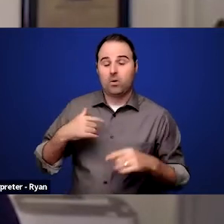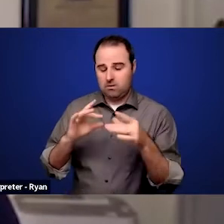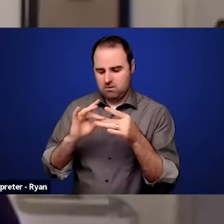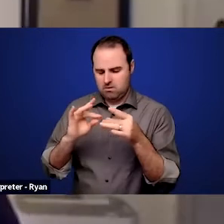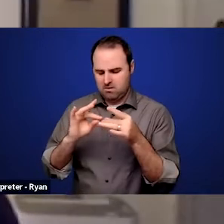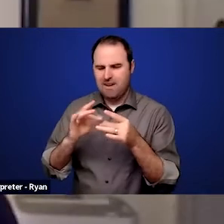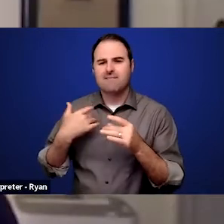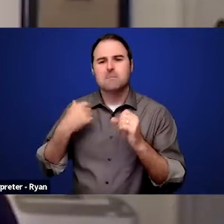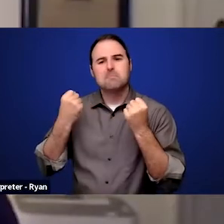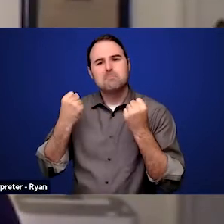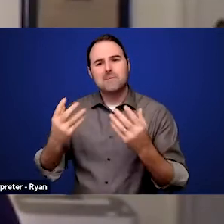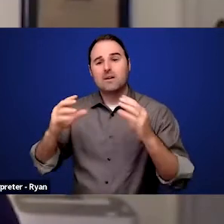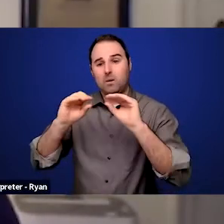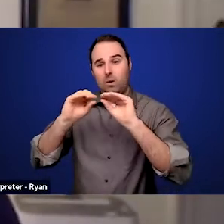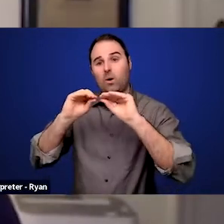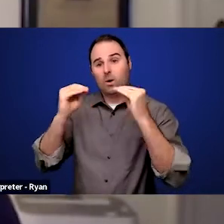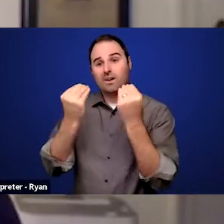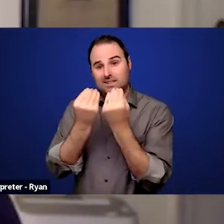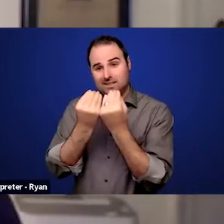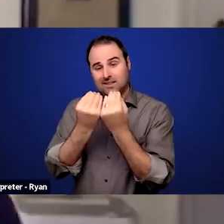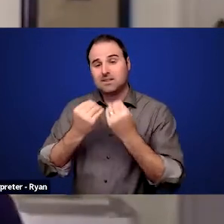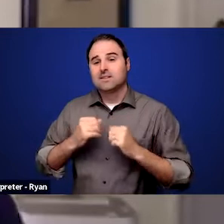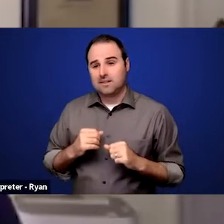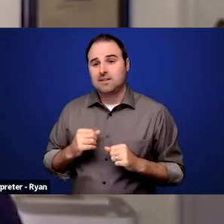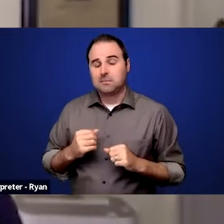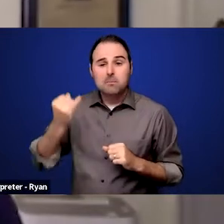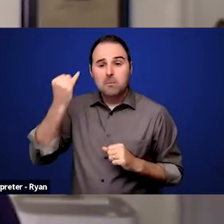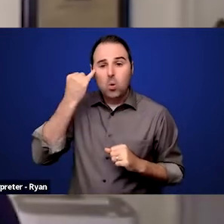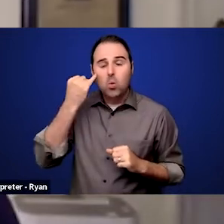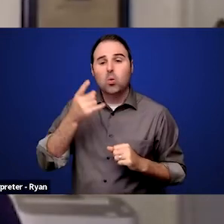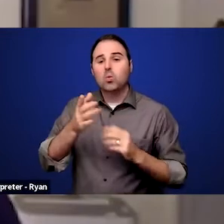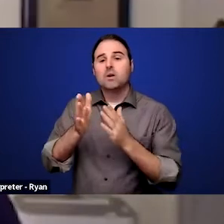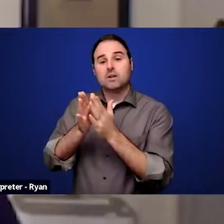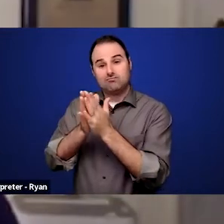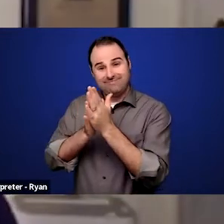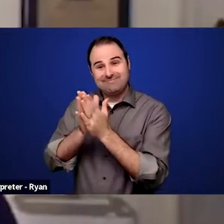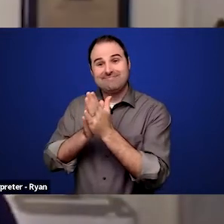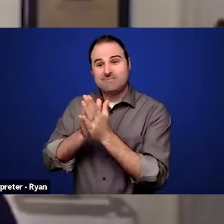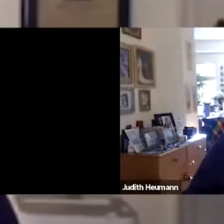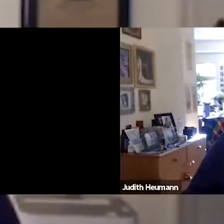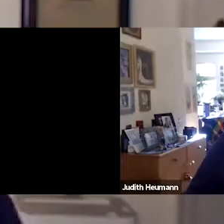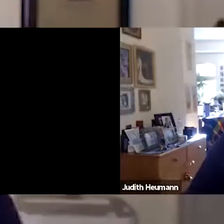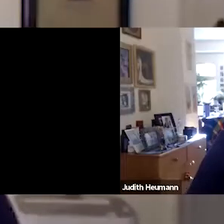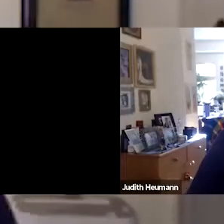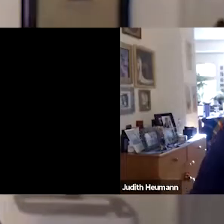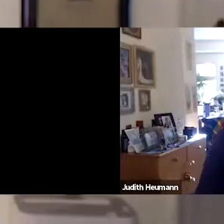where if you're particularly interested in a group of people, for example, who are blind,